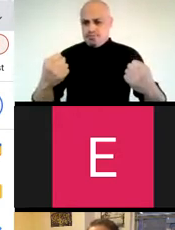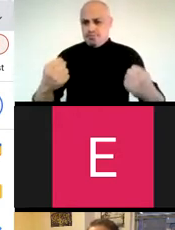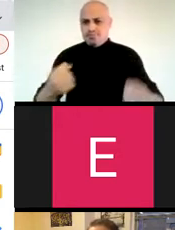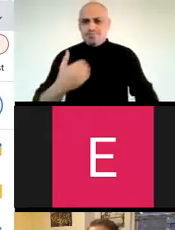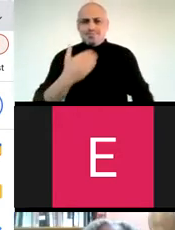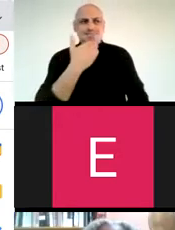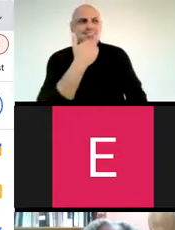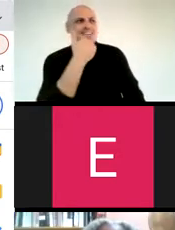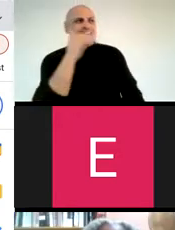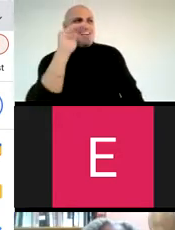Good afternoon.